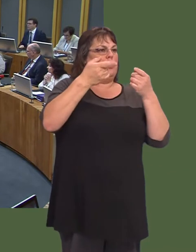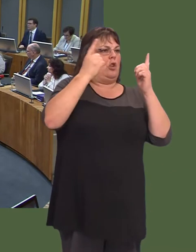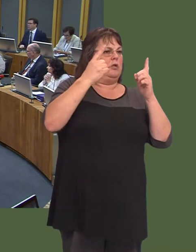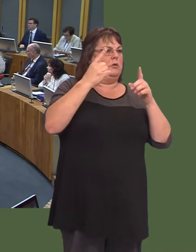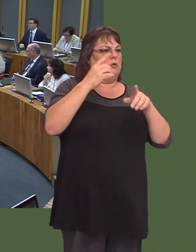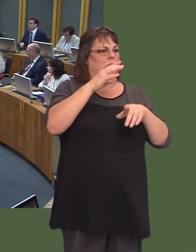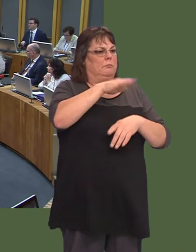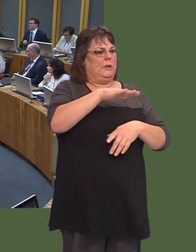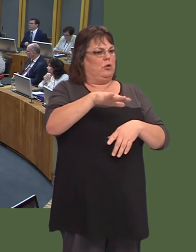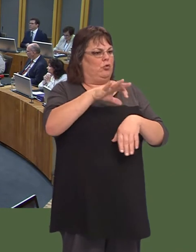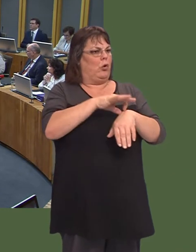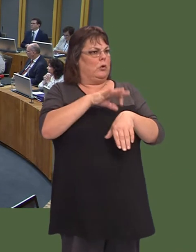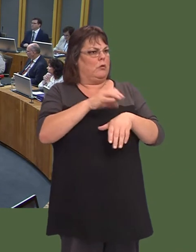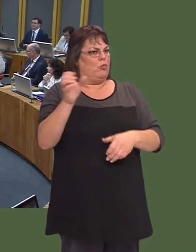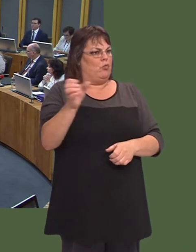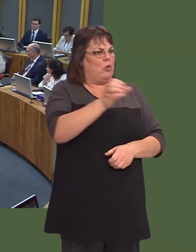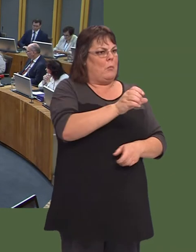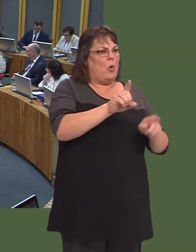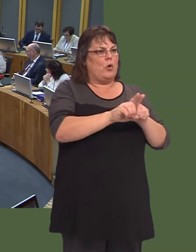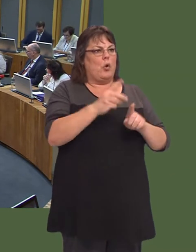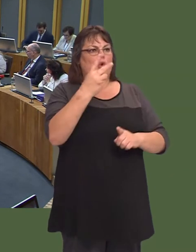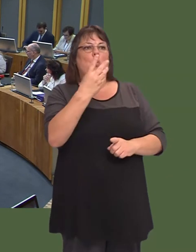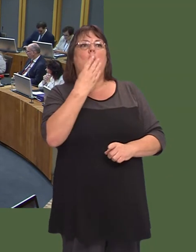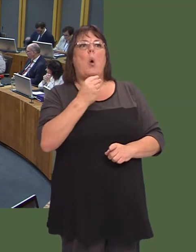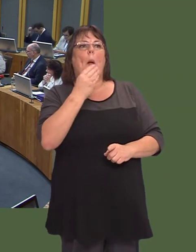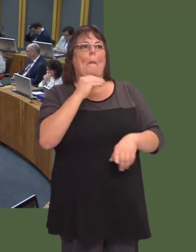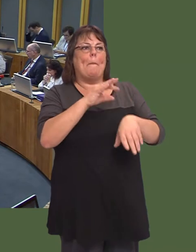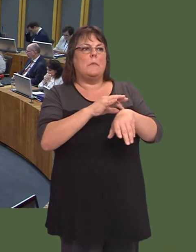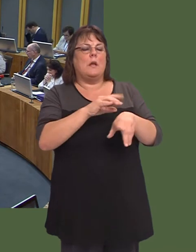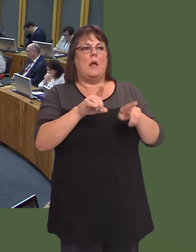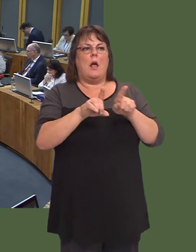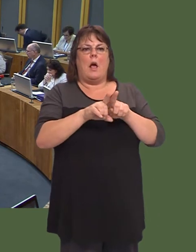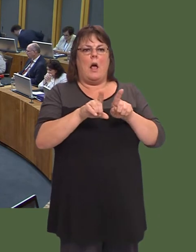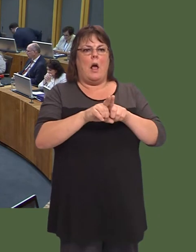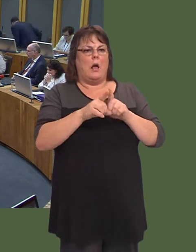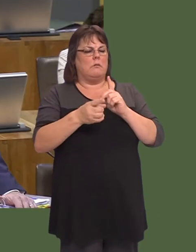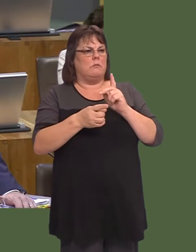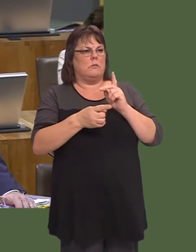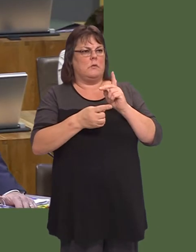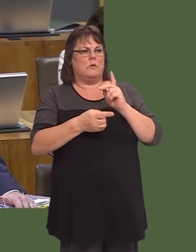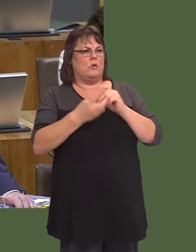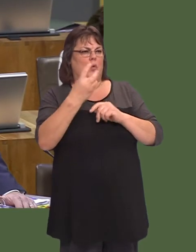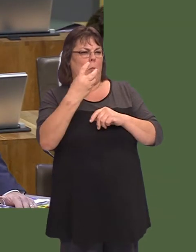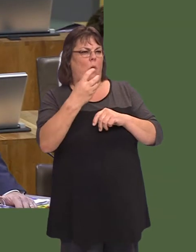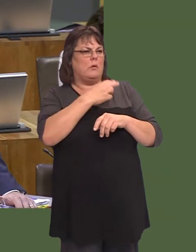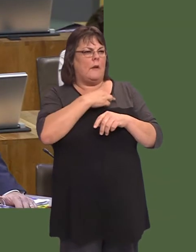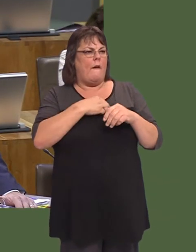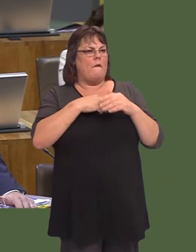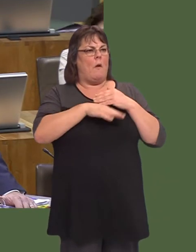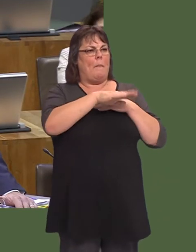Also, there have been the appointments of two locums and two substantive consultant posts across their paediatric services.